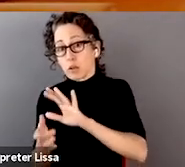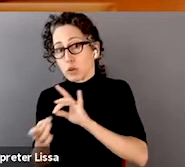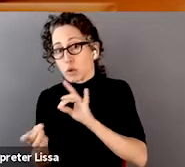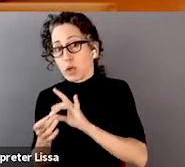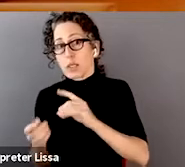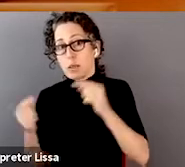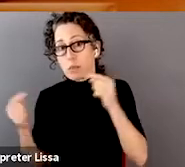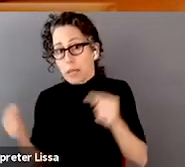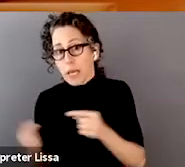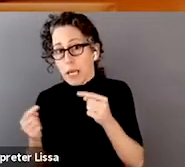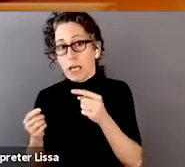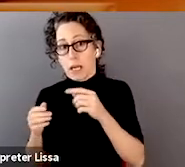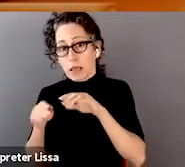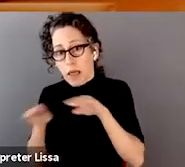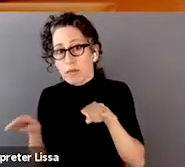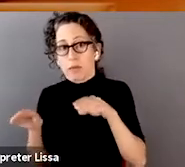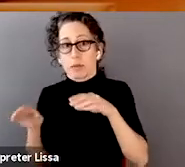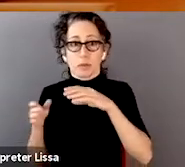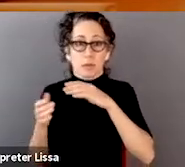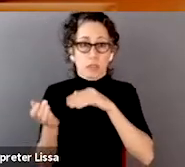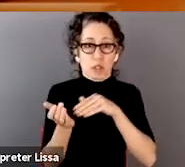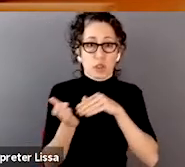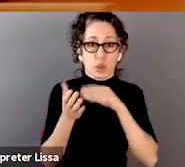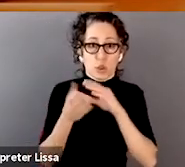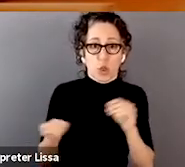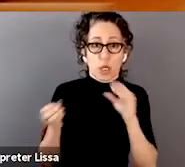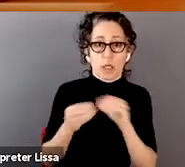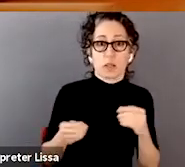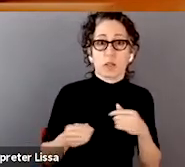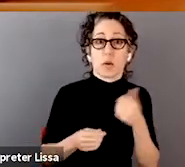Any thoughts on quantitative and qualitative linking?